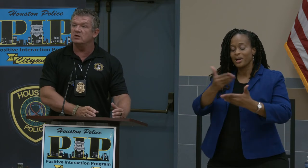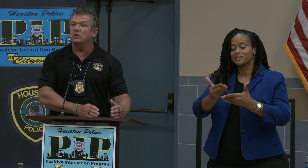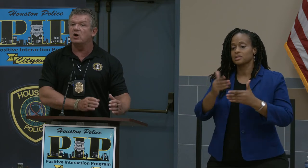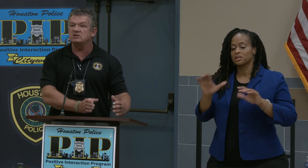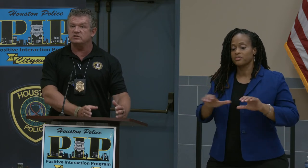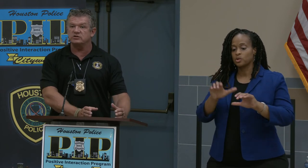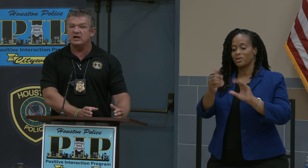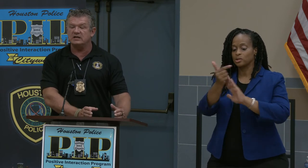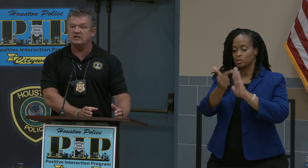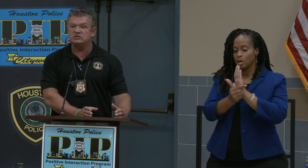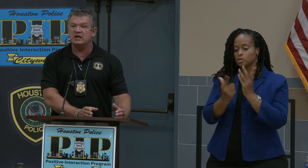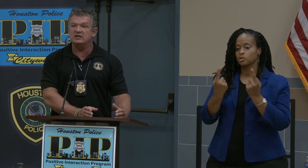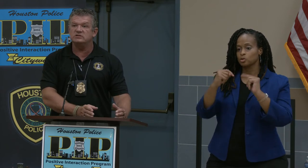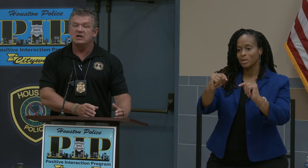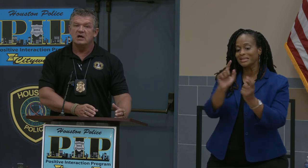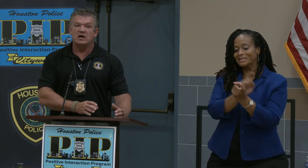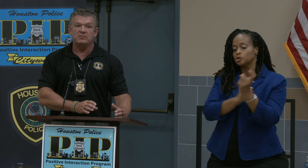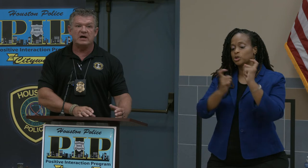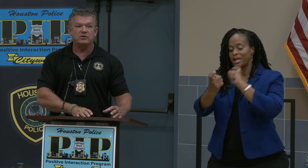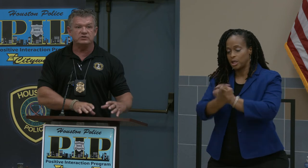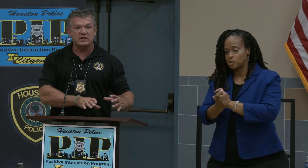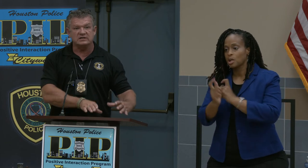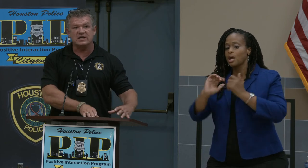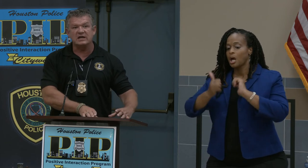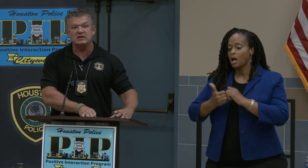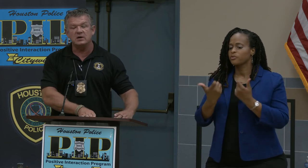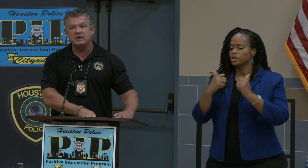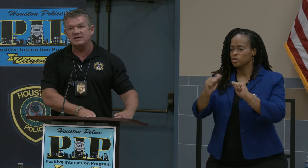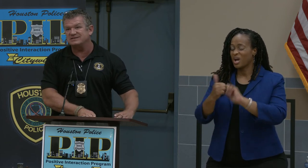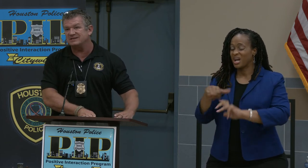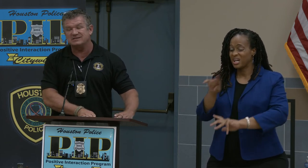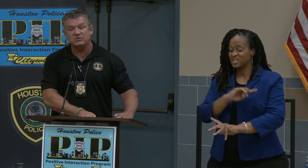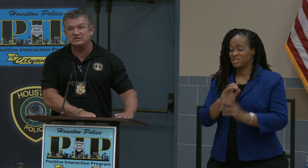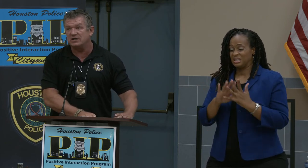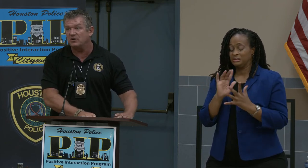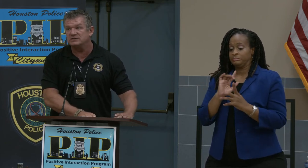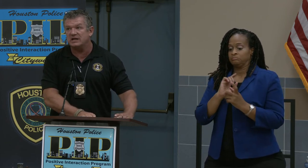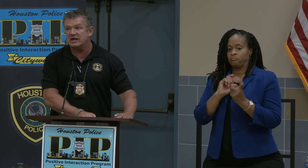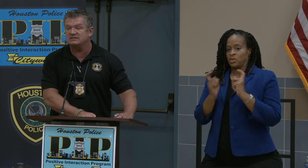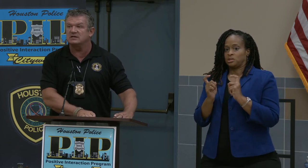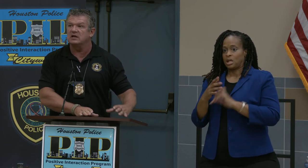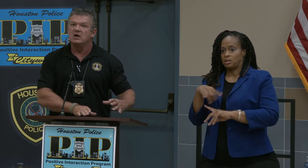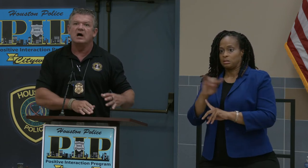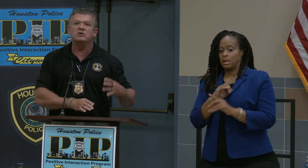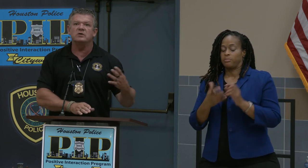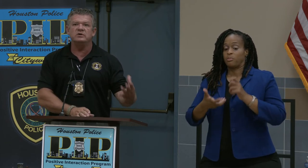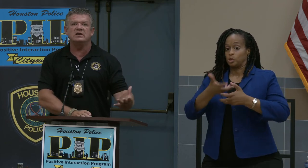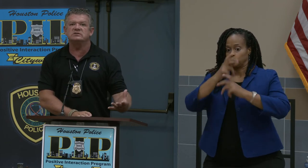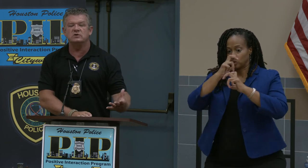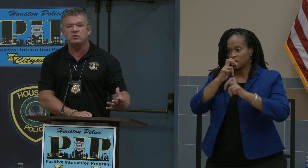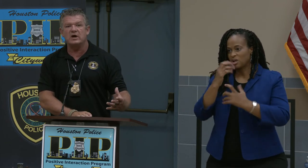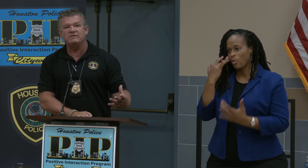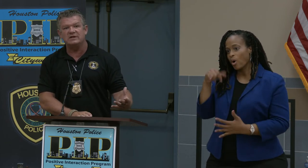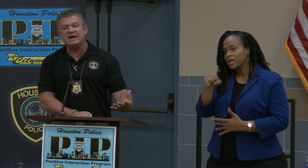the laws they are trying to get changed, how they are trying to tighten up because that's the question I always get asked -- how come you guys don't go after the guys